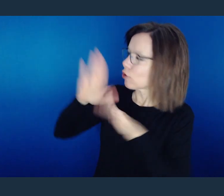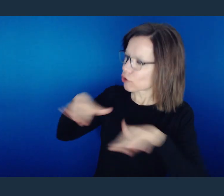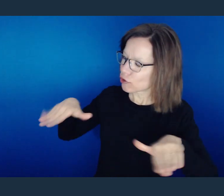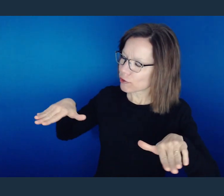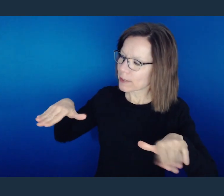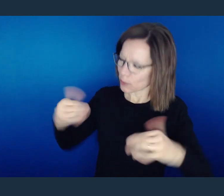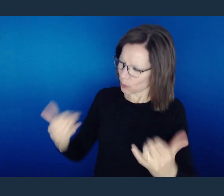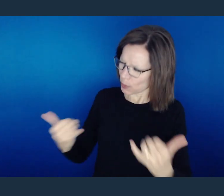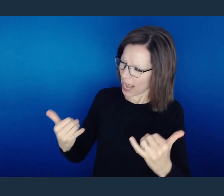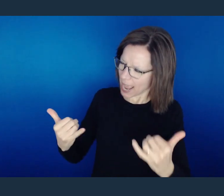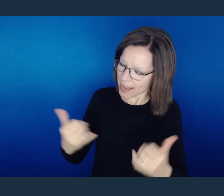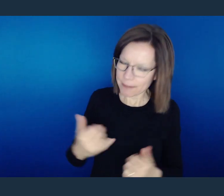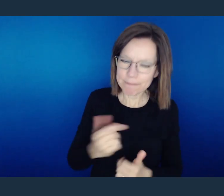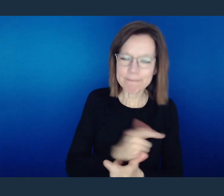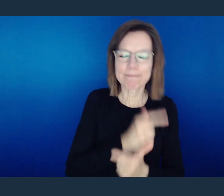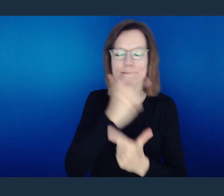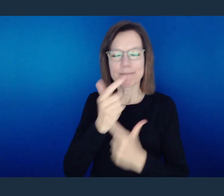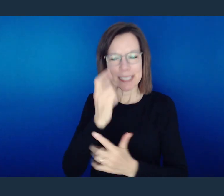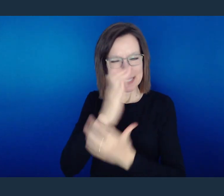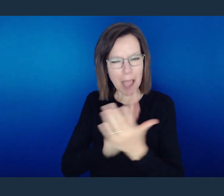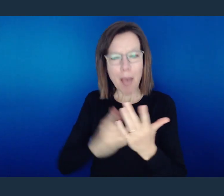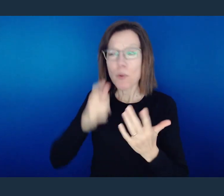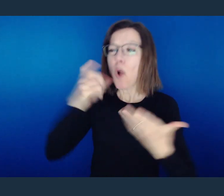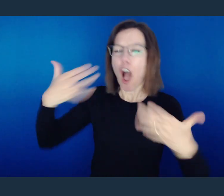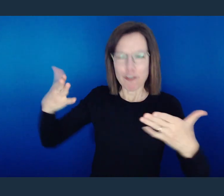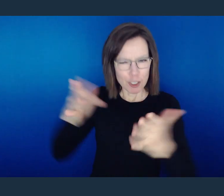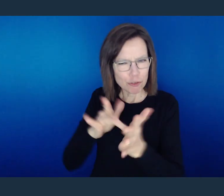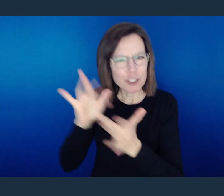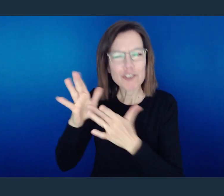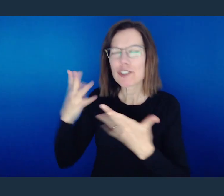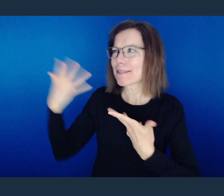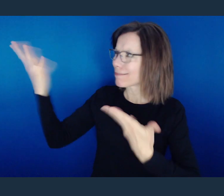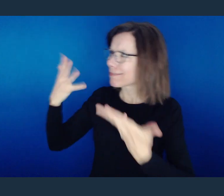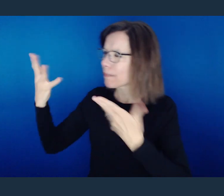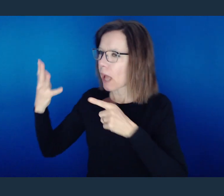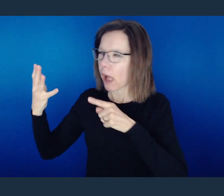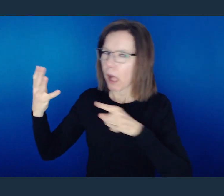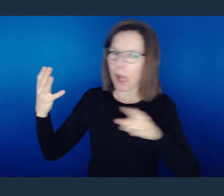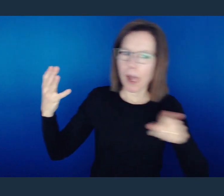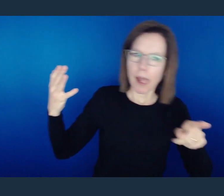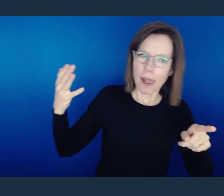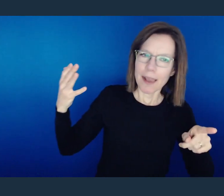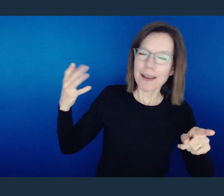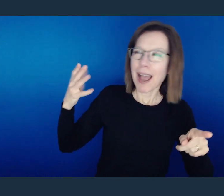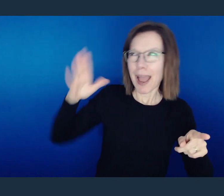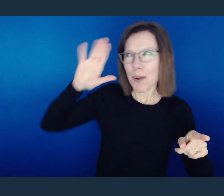become children of the King. For those who have fallen back or backslid, I pray now that You would remind them that